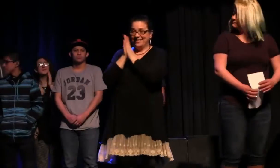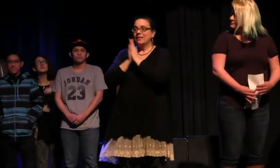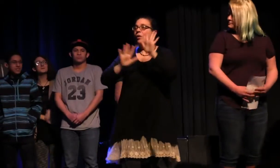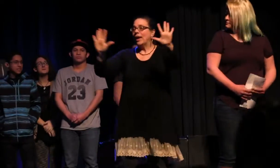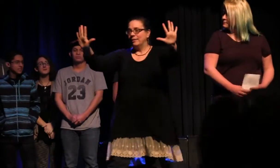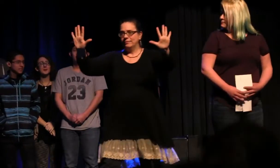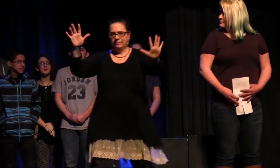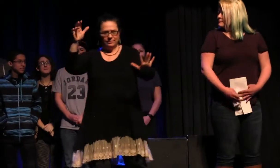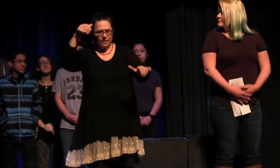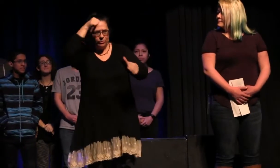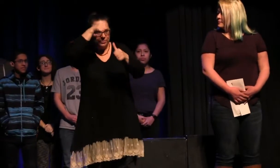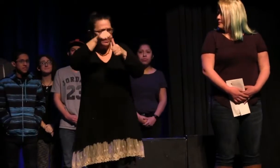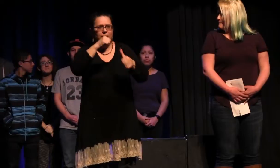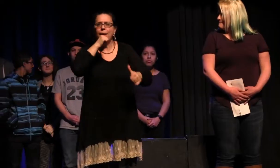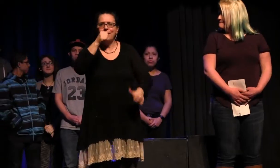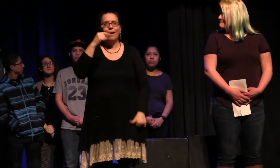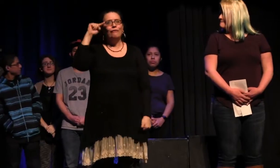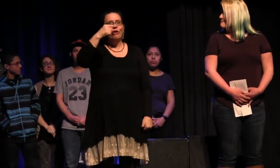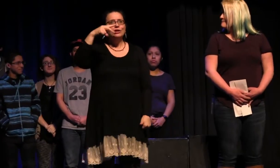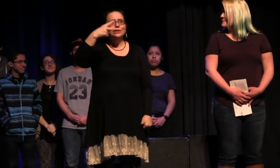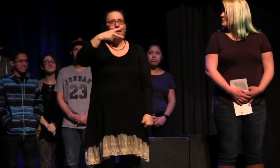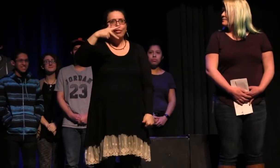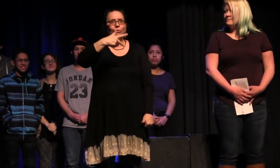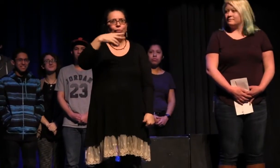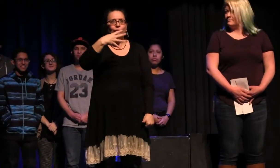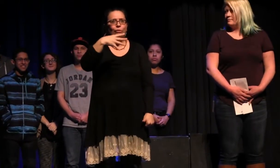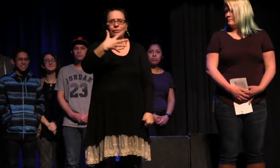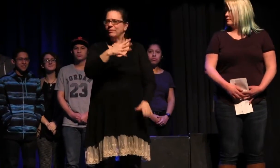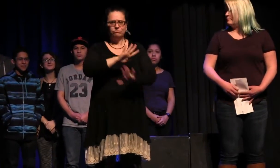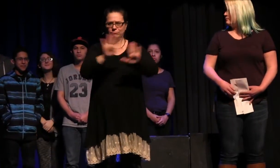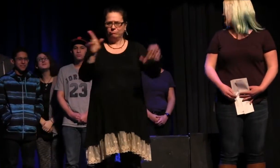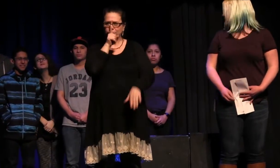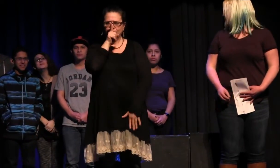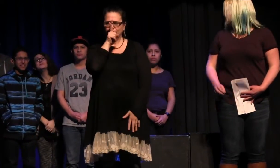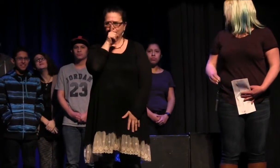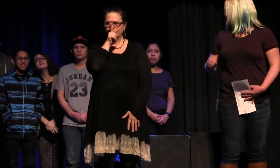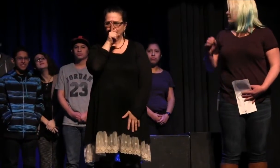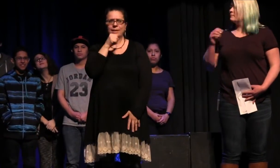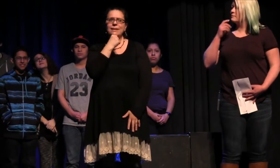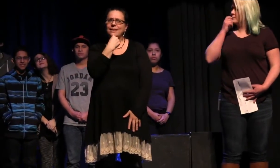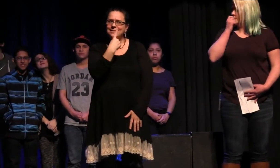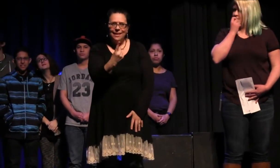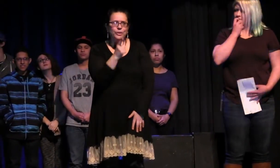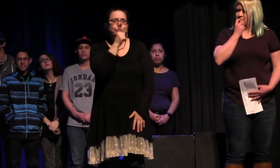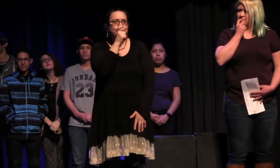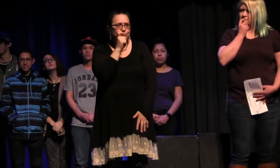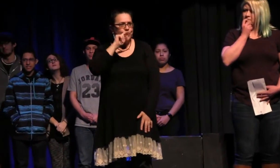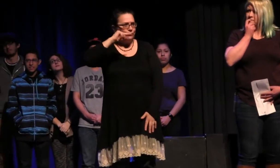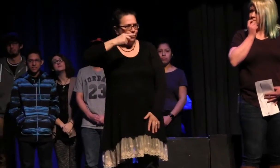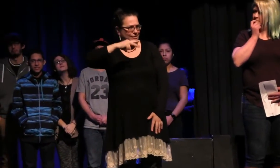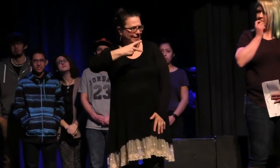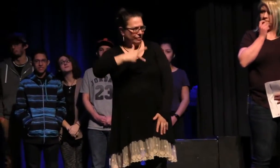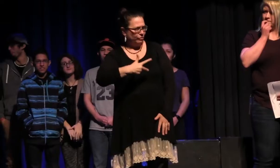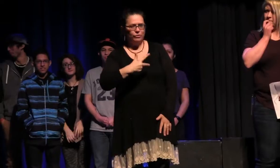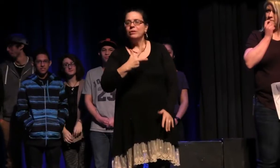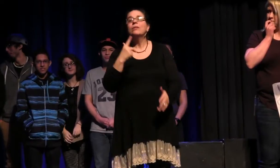Ok, remember, I'm not going to list by rank 1, 2, 3, 4, 5, etc. I'm not saying who is first, second, third...